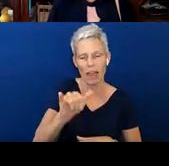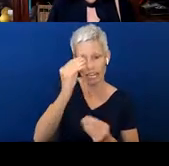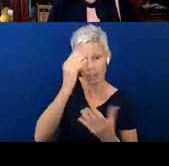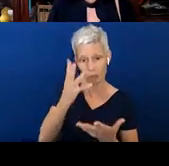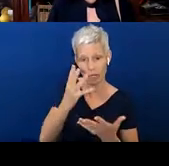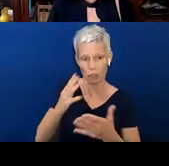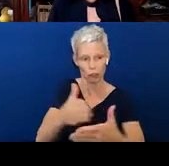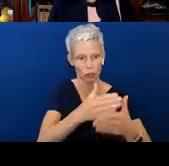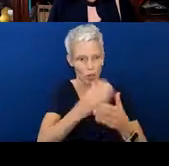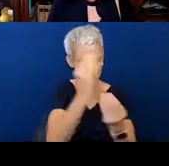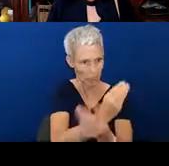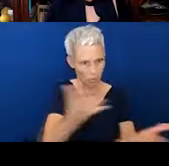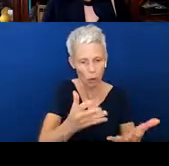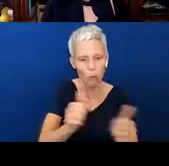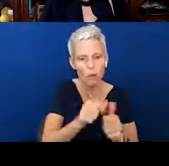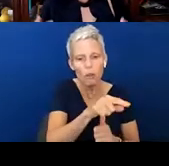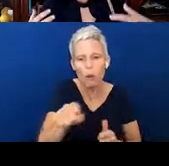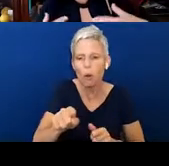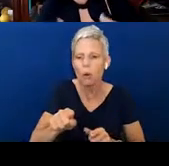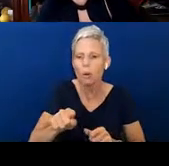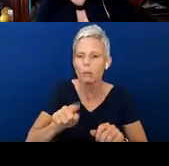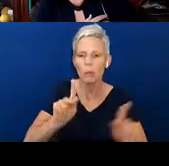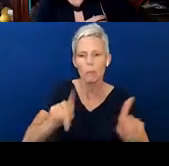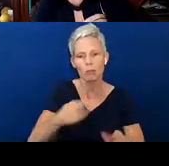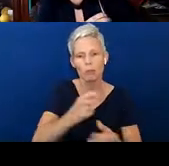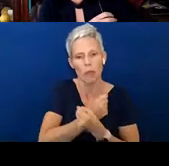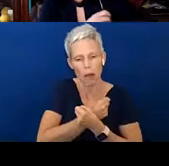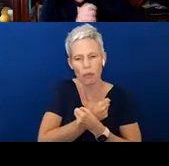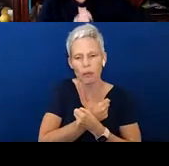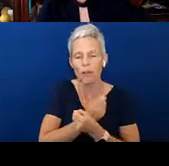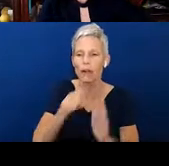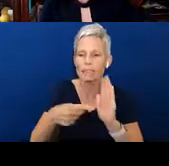How do you explain, if you're sitting with the grandparents and it's Christmas